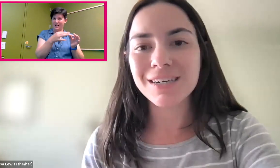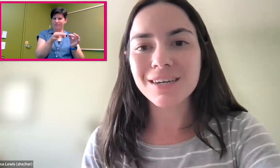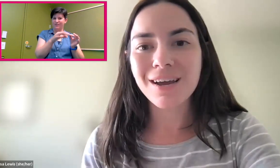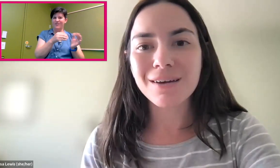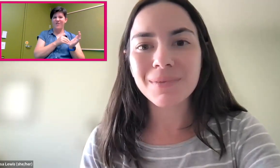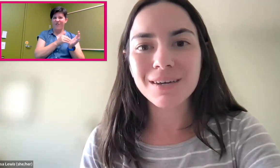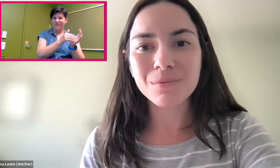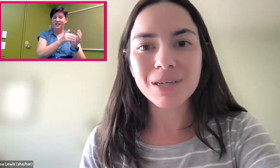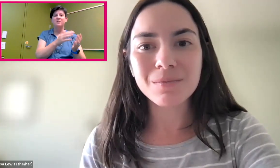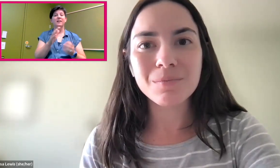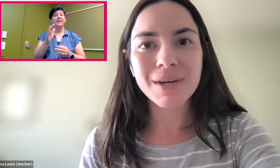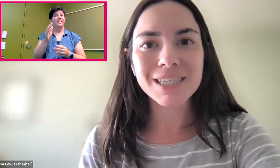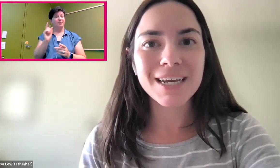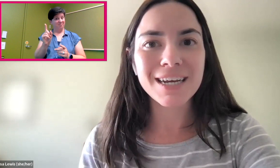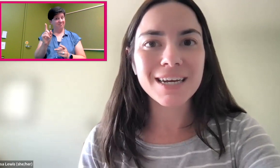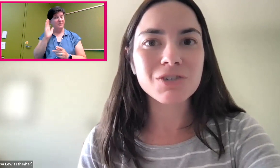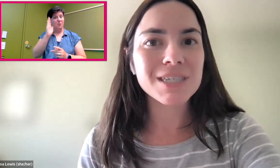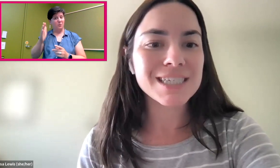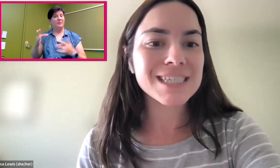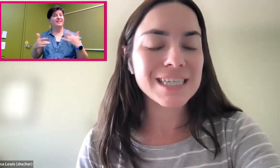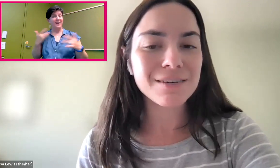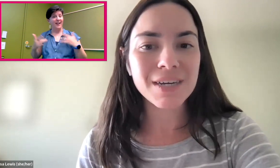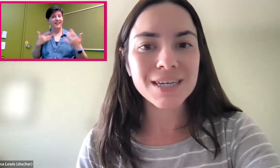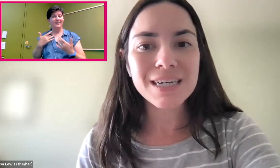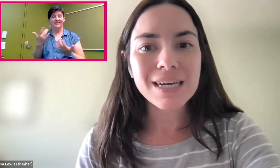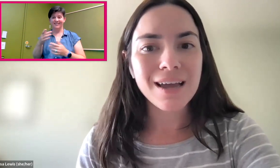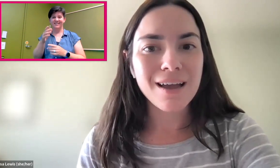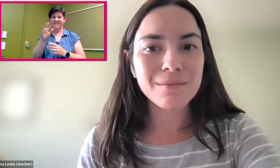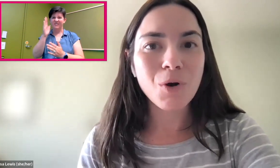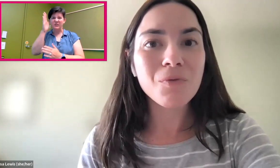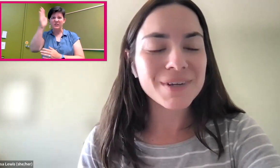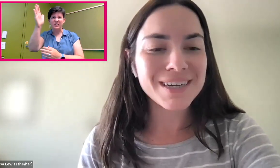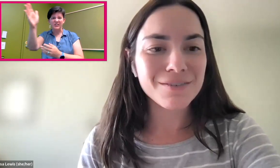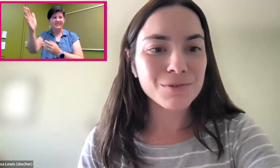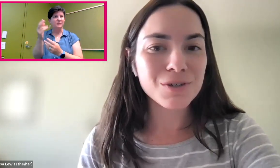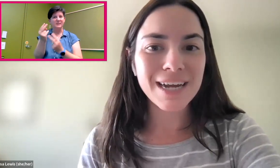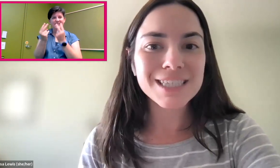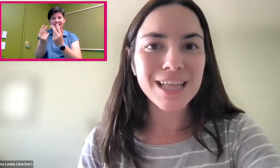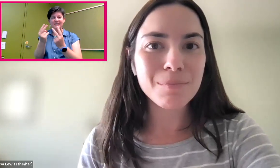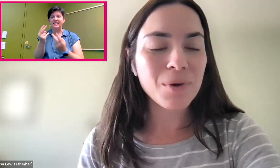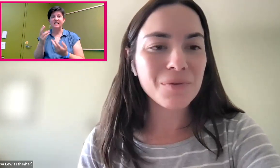And it'll be exciting and interesting to see if it hopefully, in the future, gets to that point